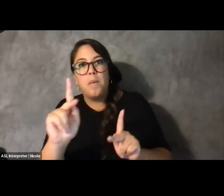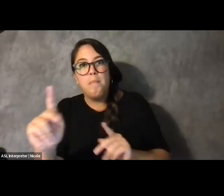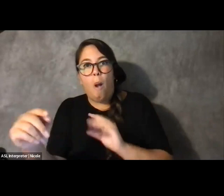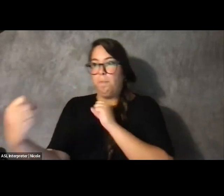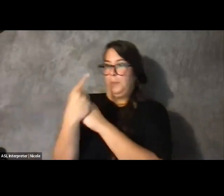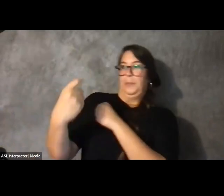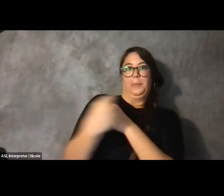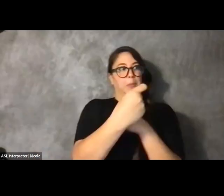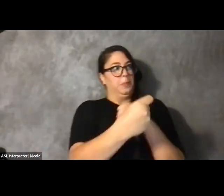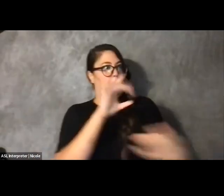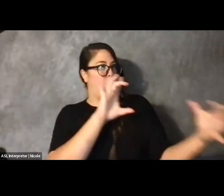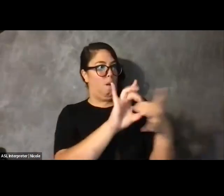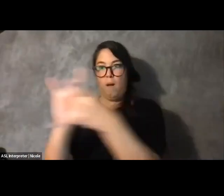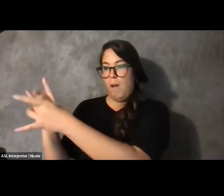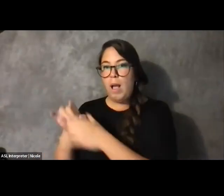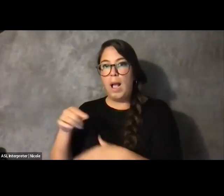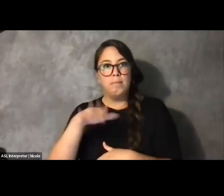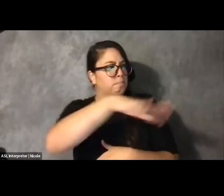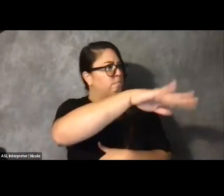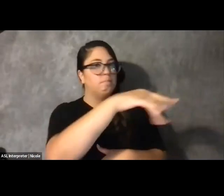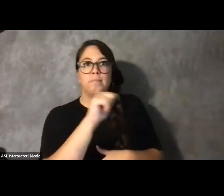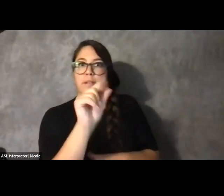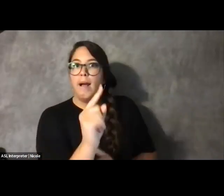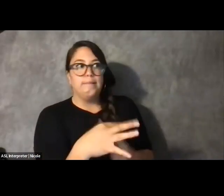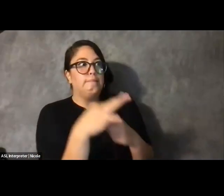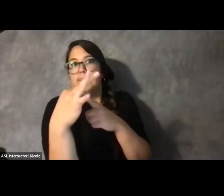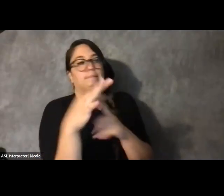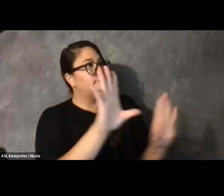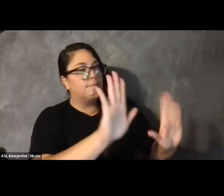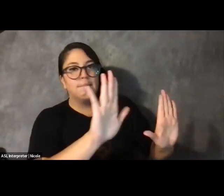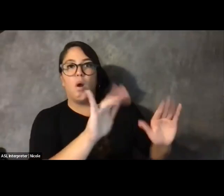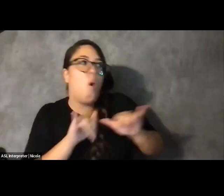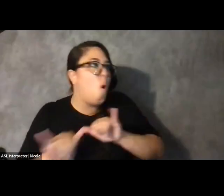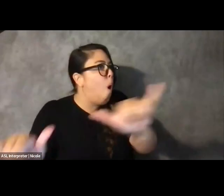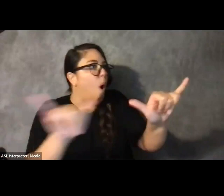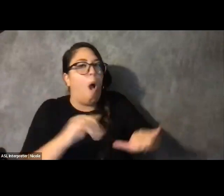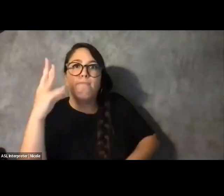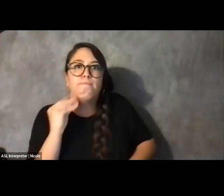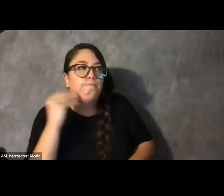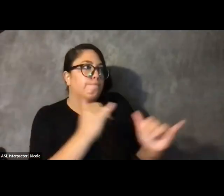And they shared and were vulnerable with me and shared with everyone exactly what it's